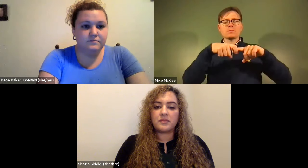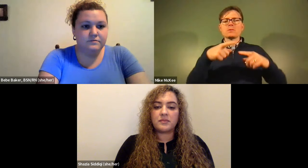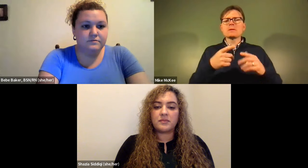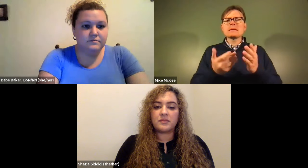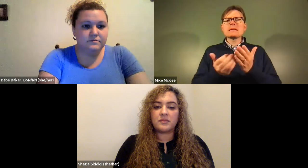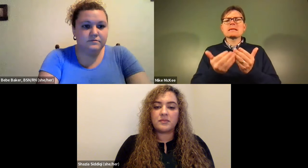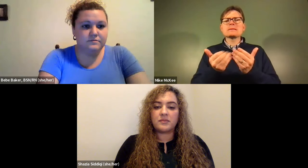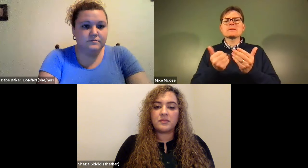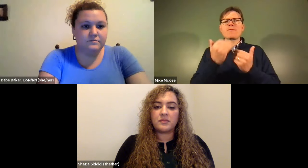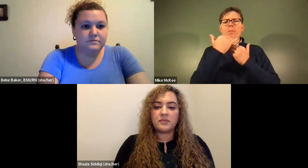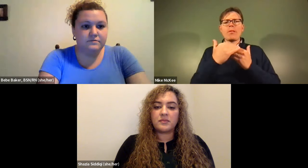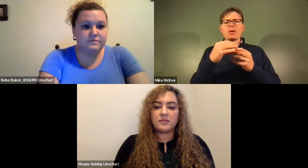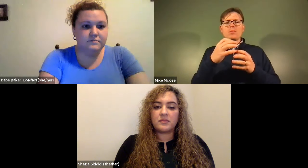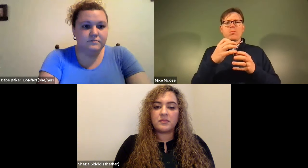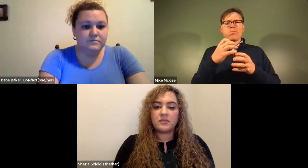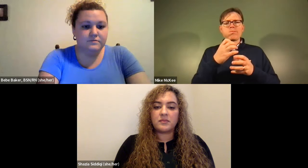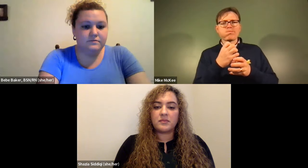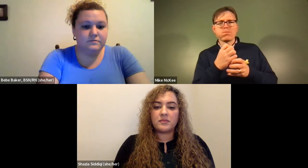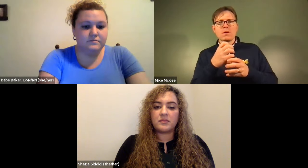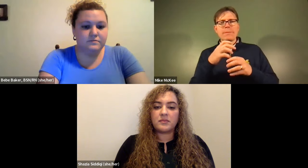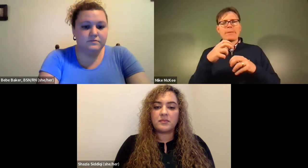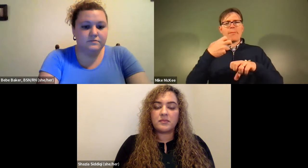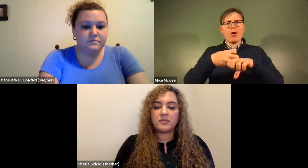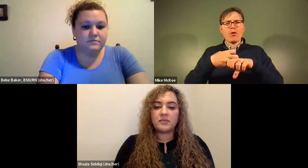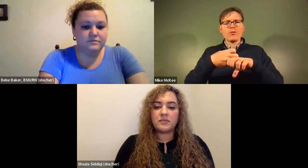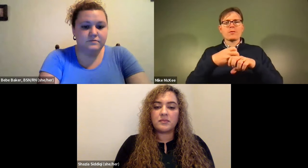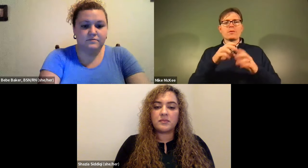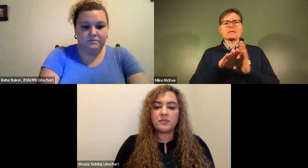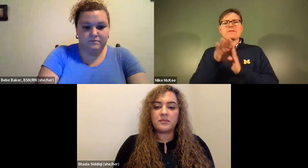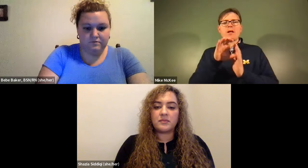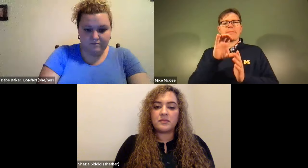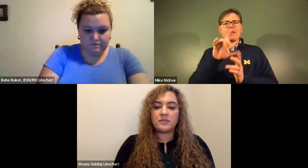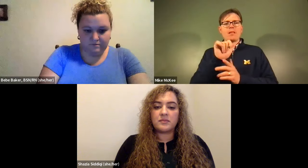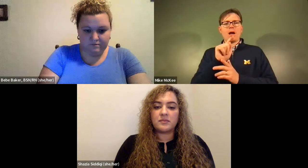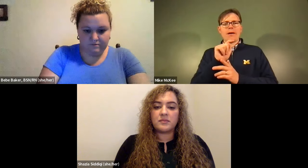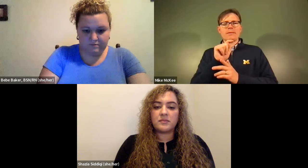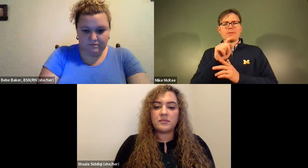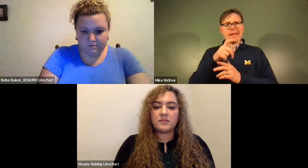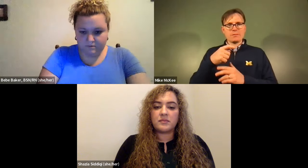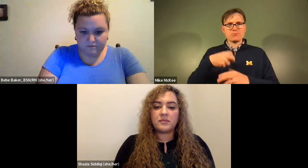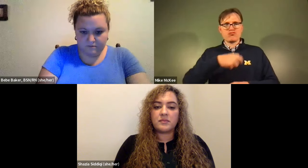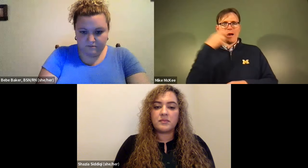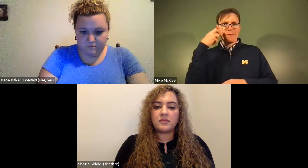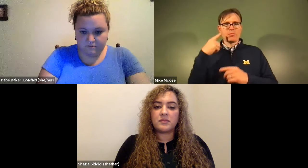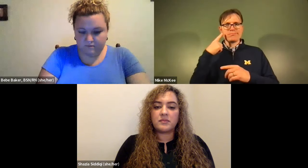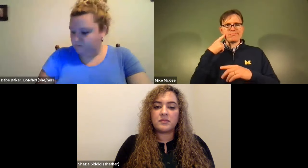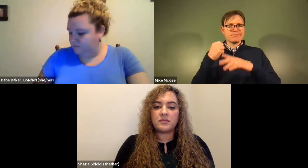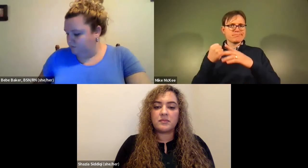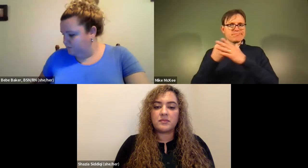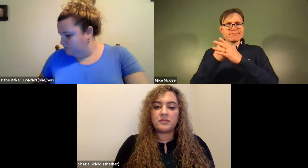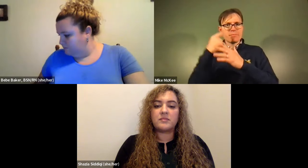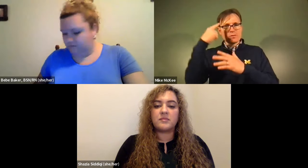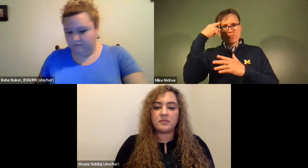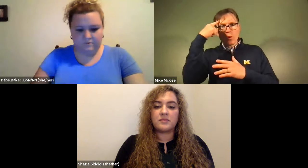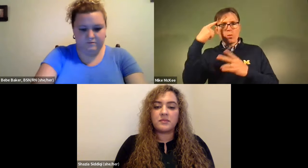James Cech: If, as the heart beats it will skip a beat or to hold for a minute, and so what happens is is that the muscles are the blood will kind of.